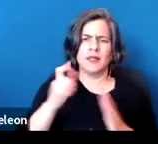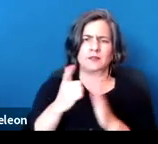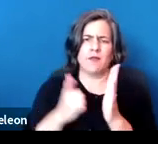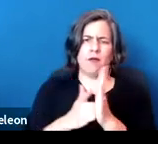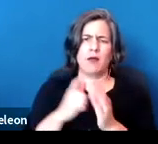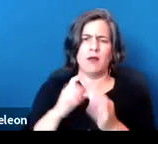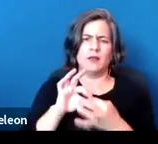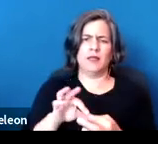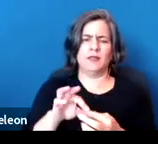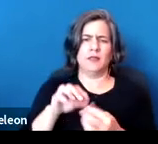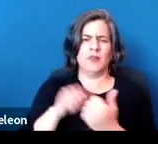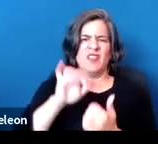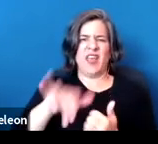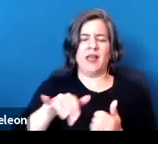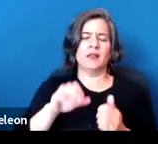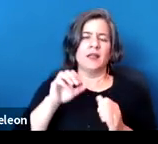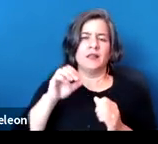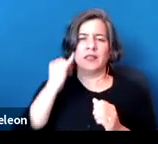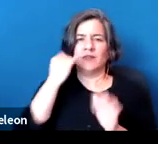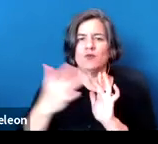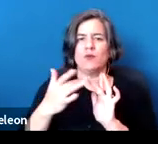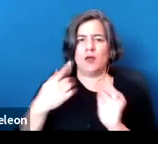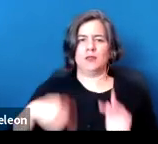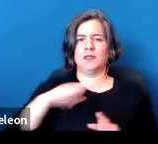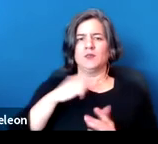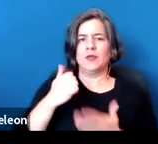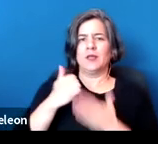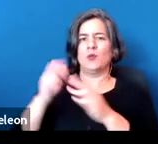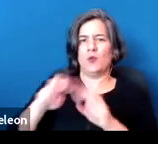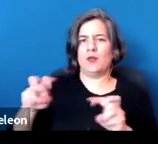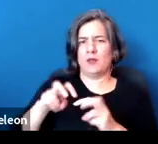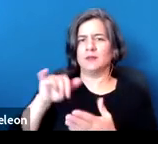to provide individual analysis as to that issue as it becomes relevant.